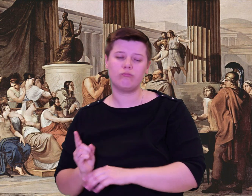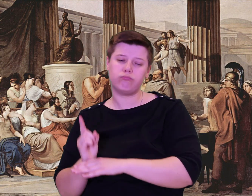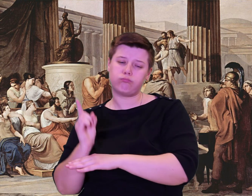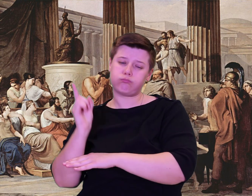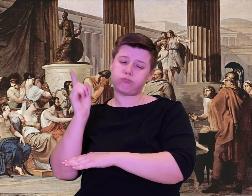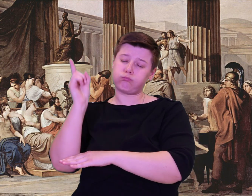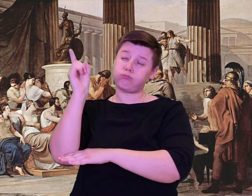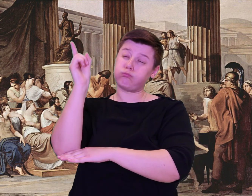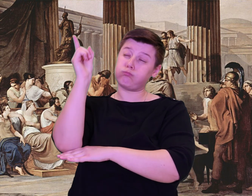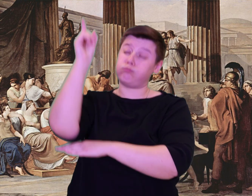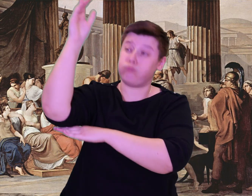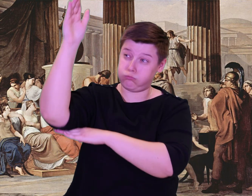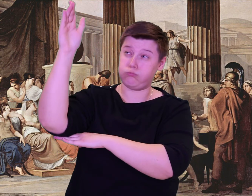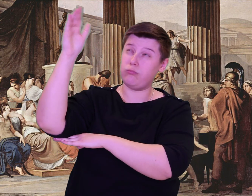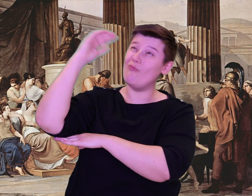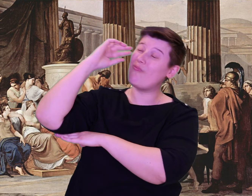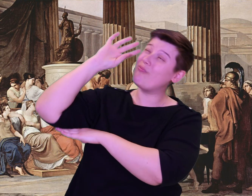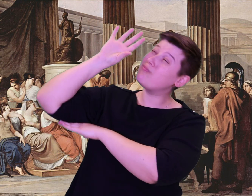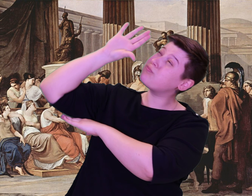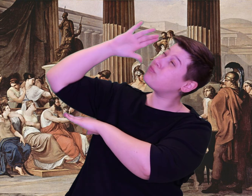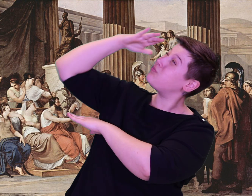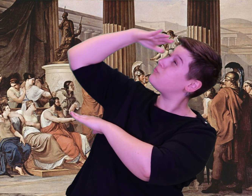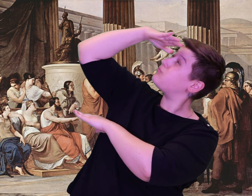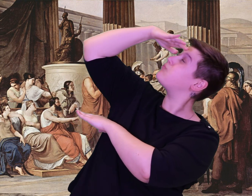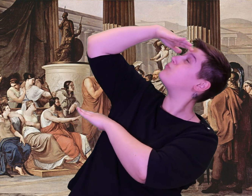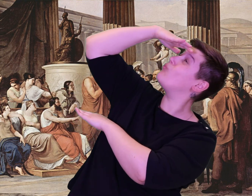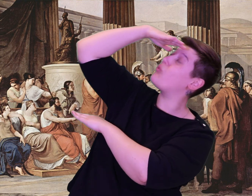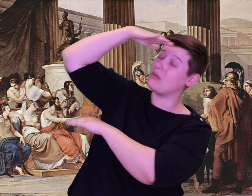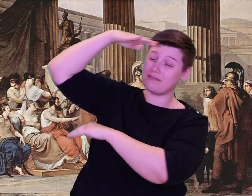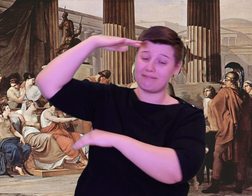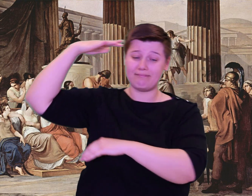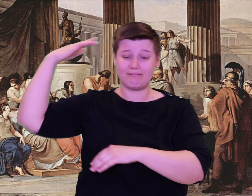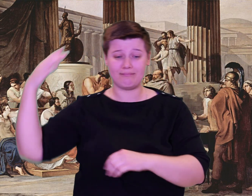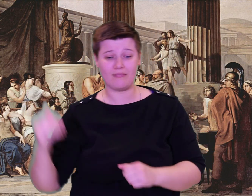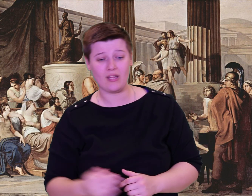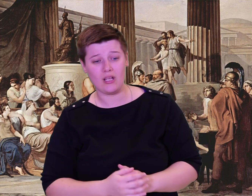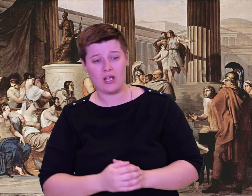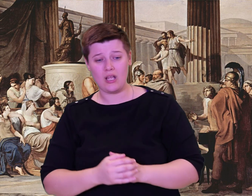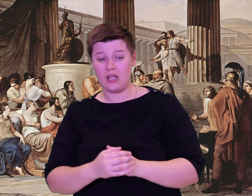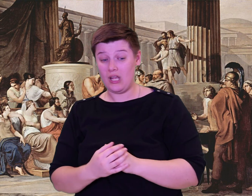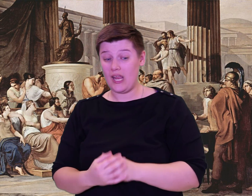the home of several herds of sheep and goats. Around that cave was built a